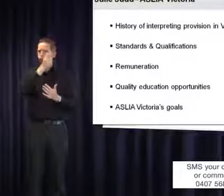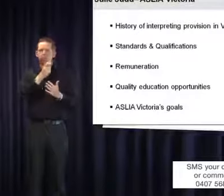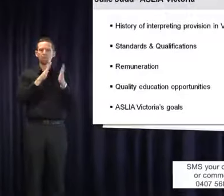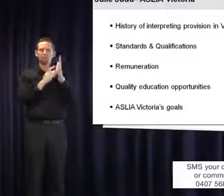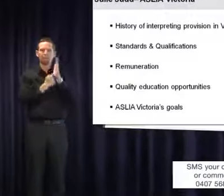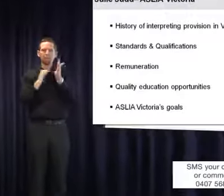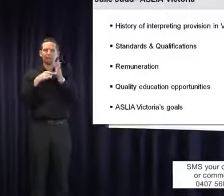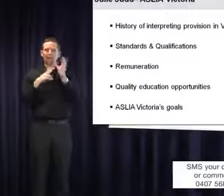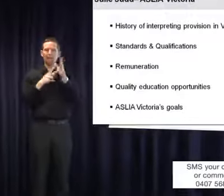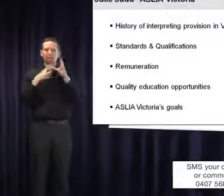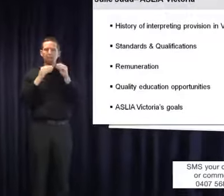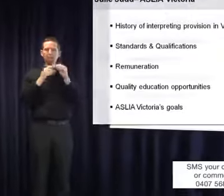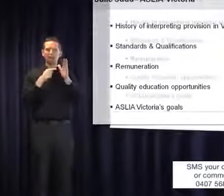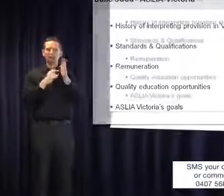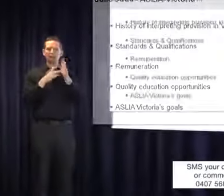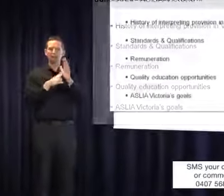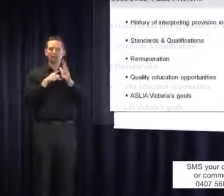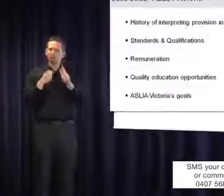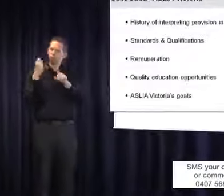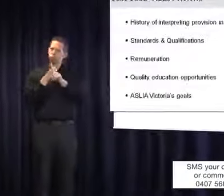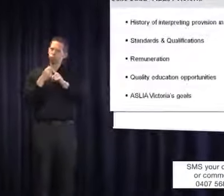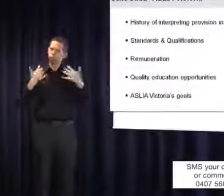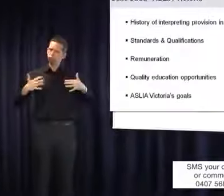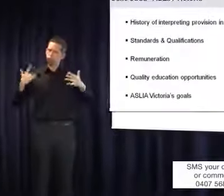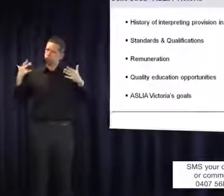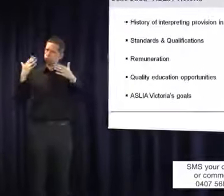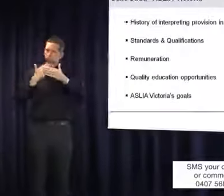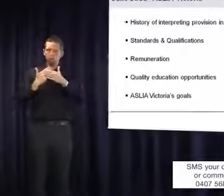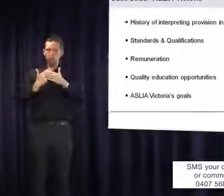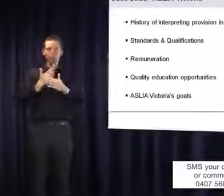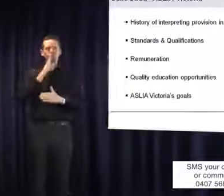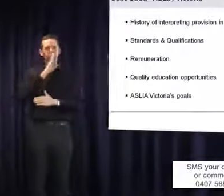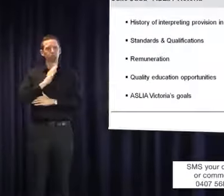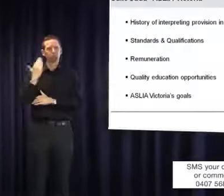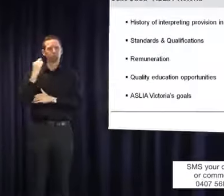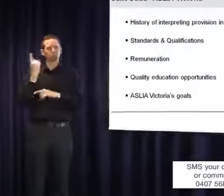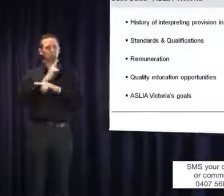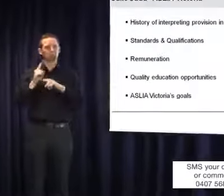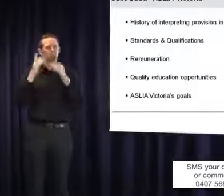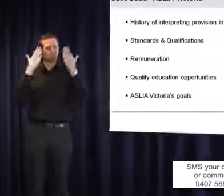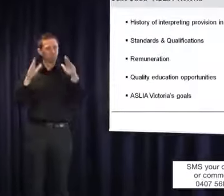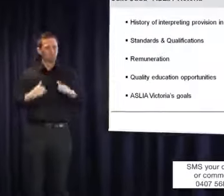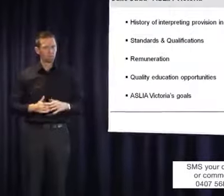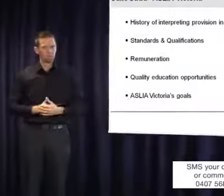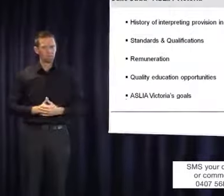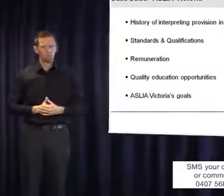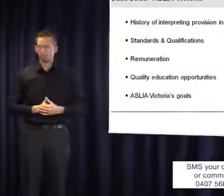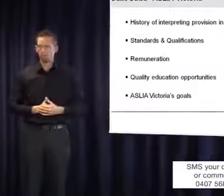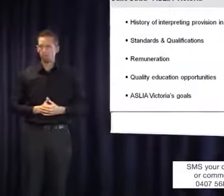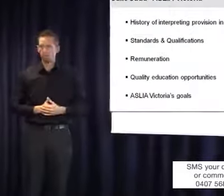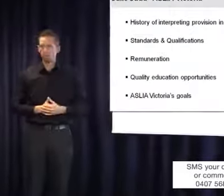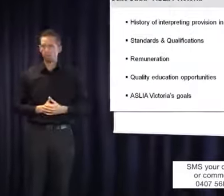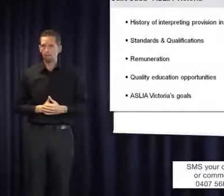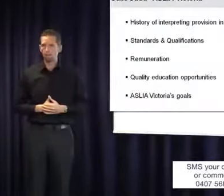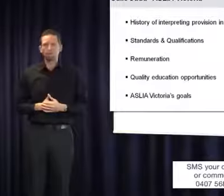tireless advocate who passed away just a week ago. Since the first educational interpreters